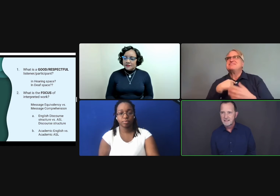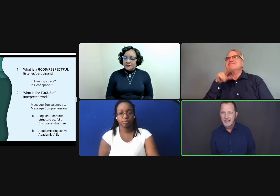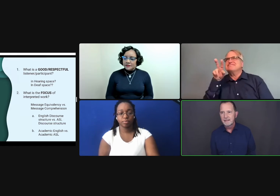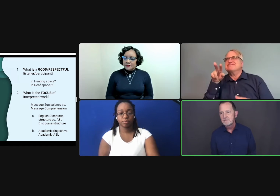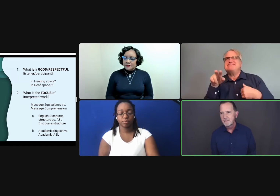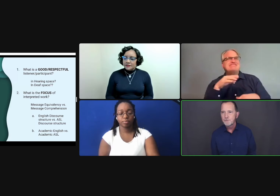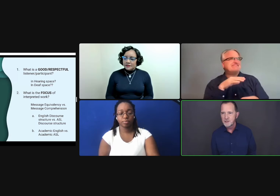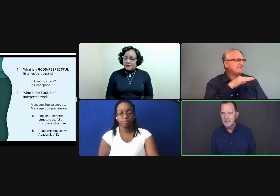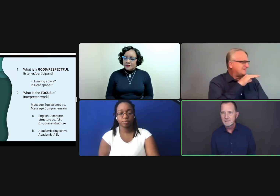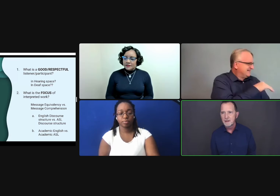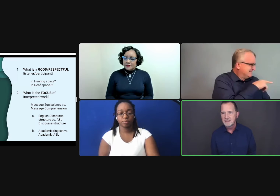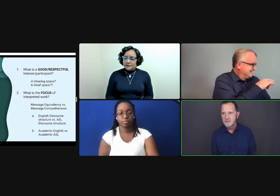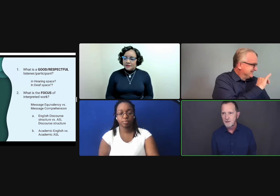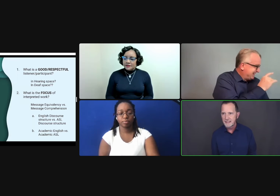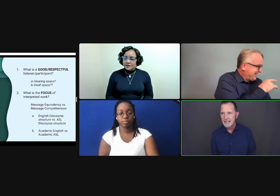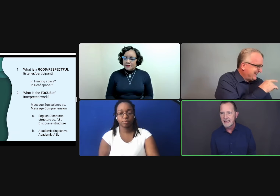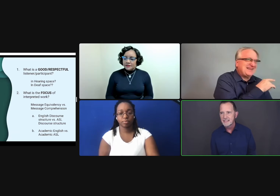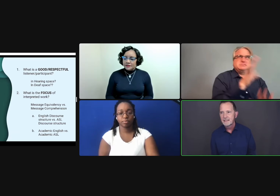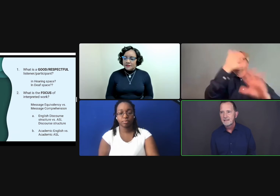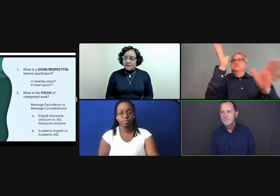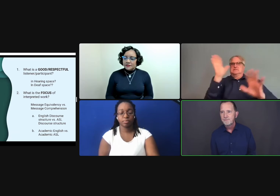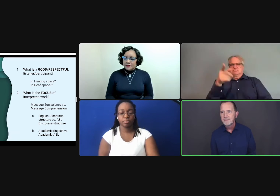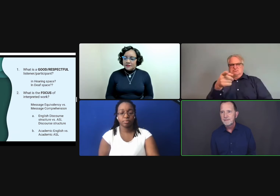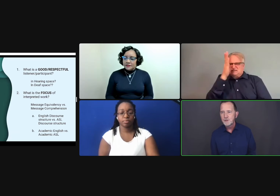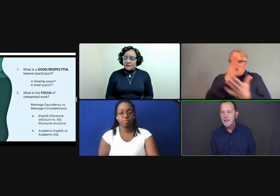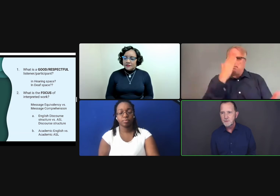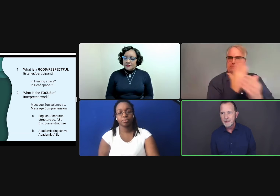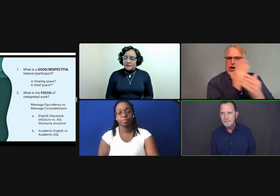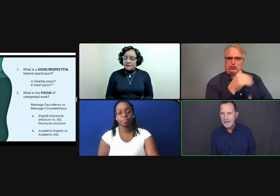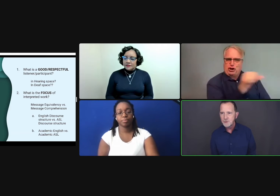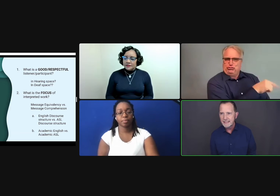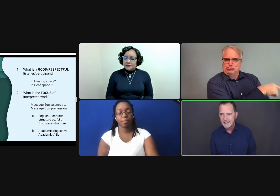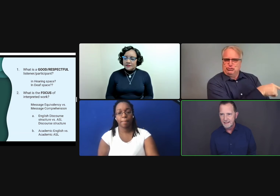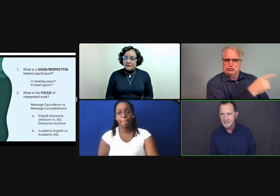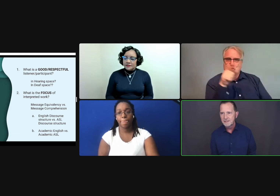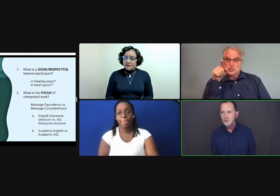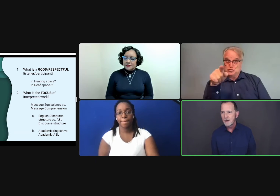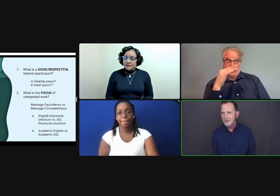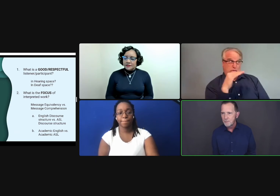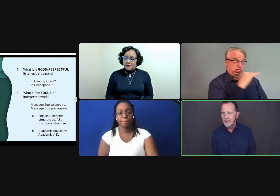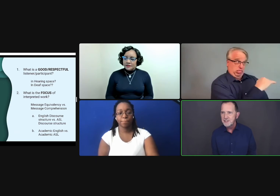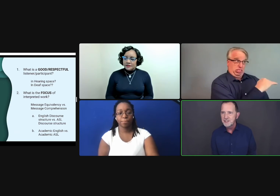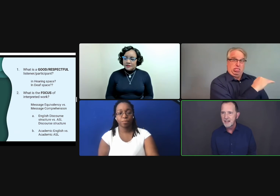to say conversing amongst ourselves in class, even though that's what came naturally to us to do our comprehension checks,